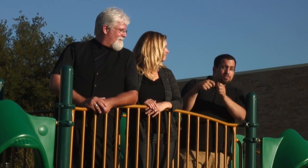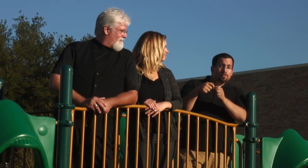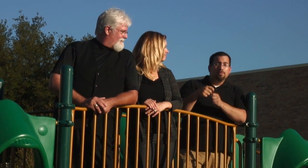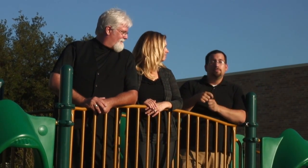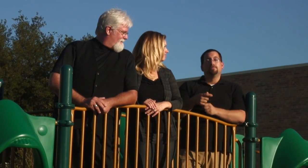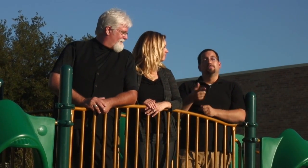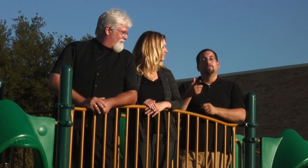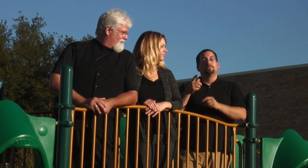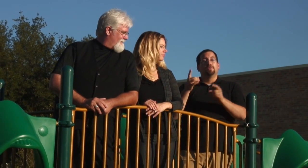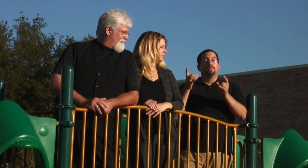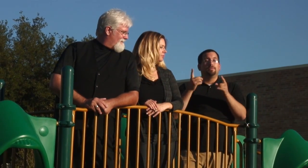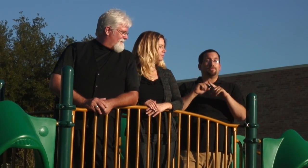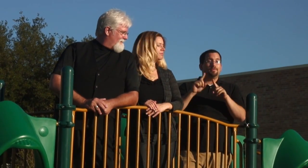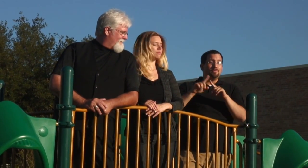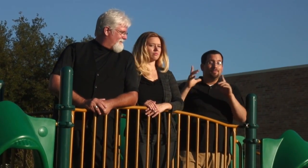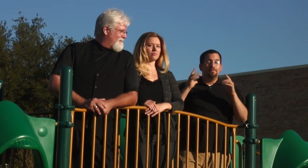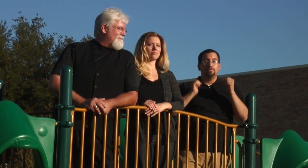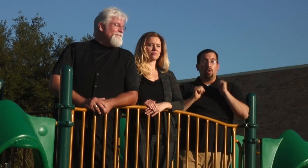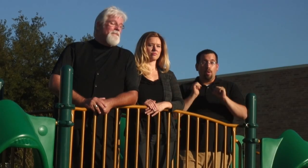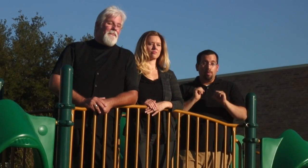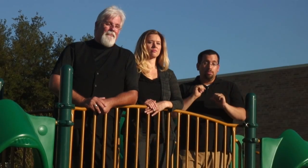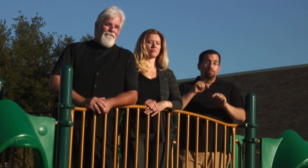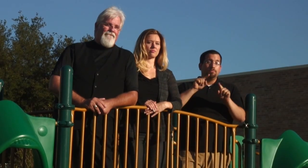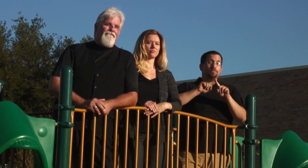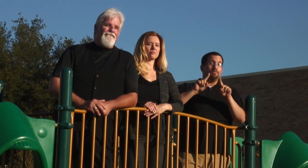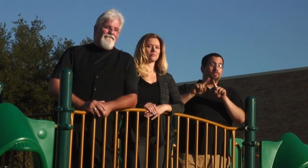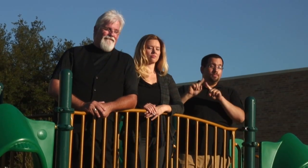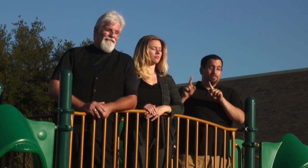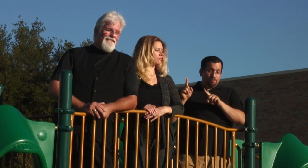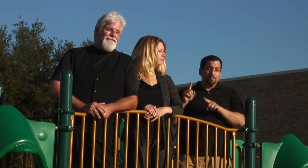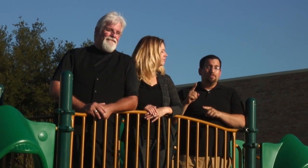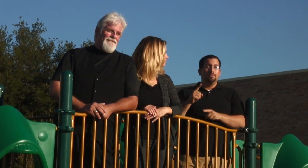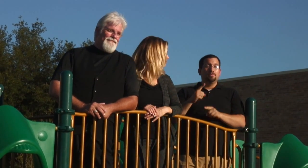fishing tournament just different things, a performance of some kind, anything that's